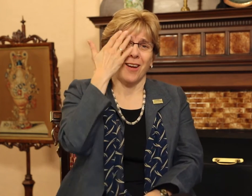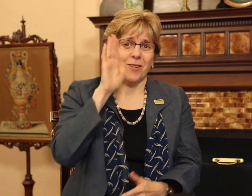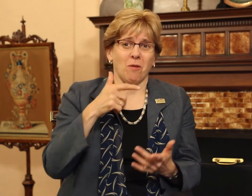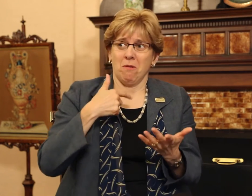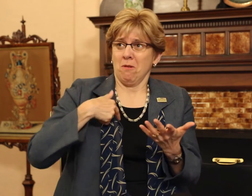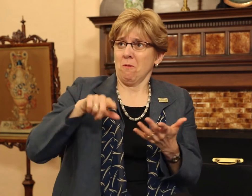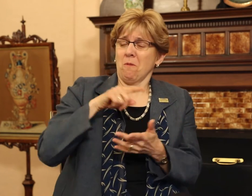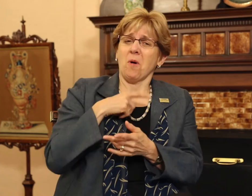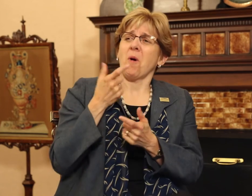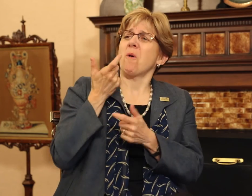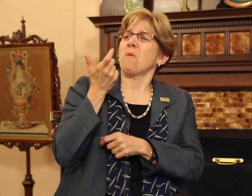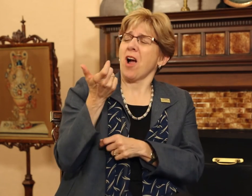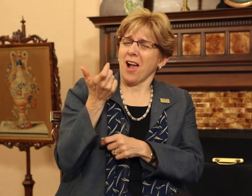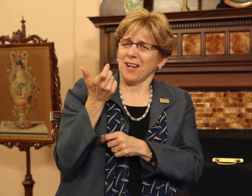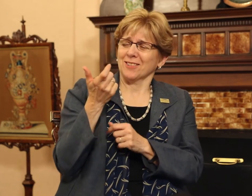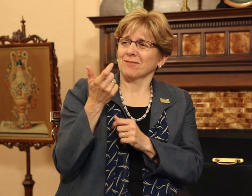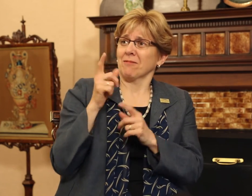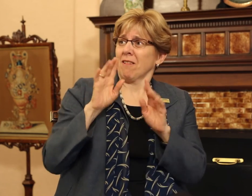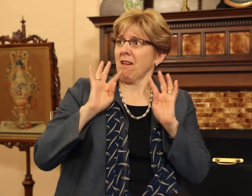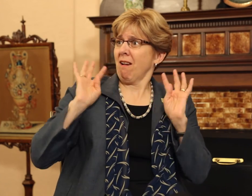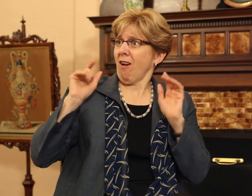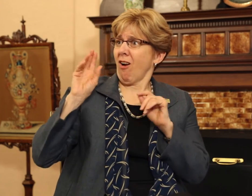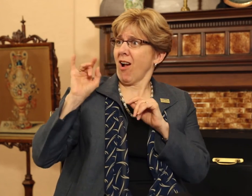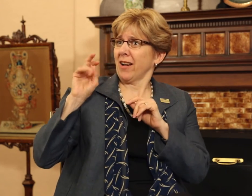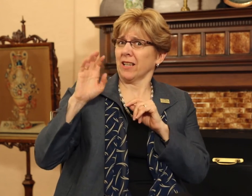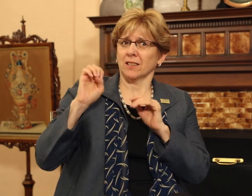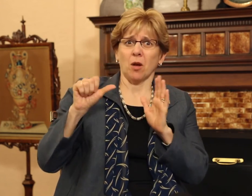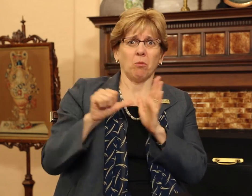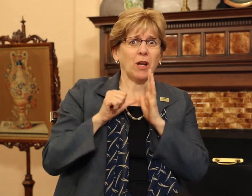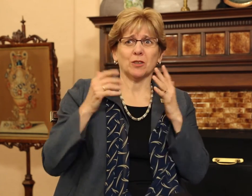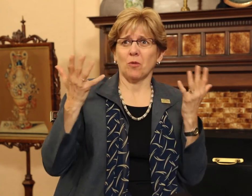We all watched together. The audience was impressed with students